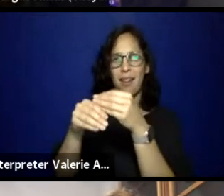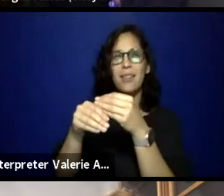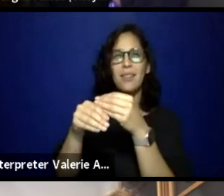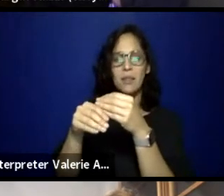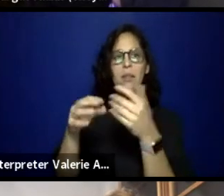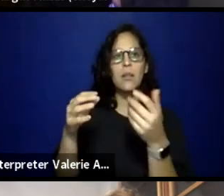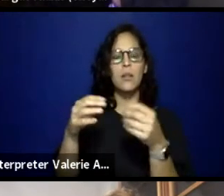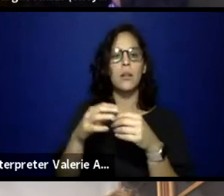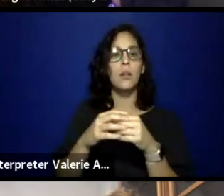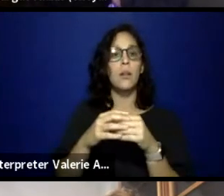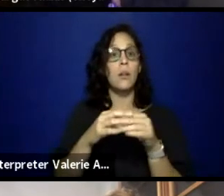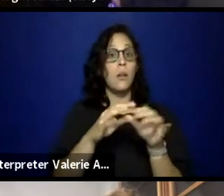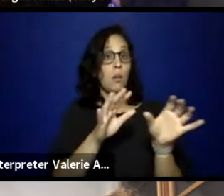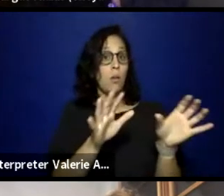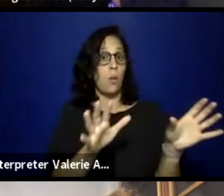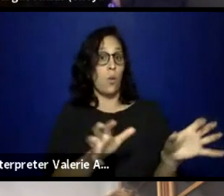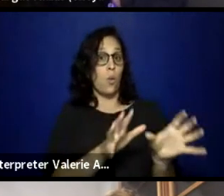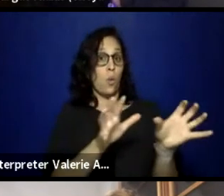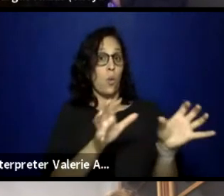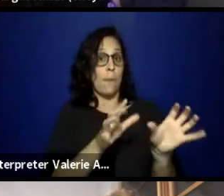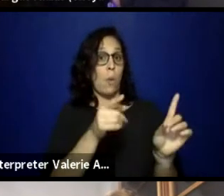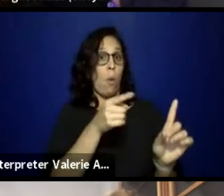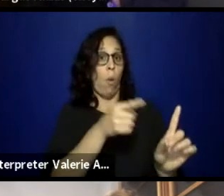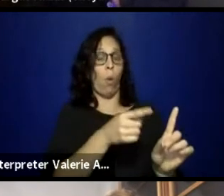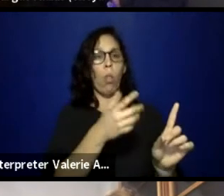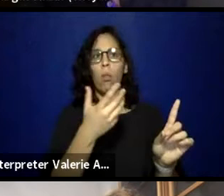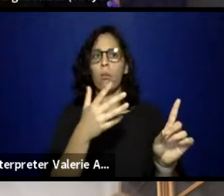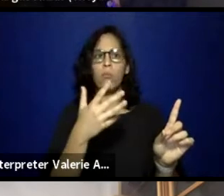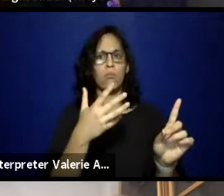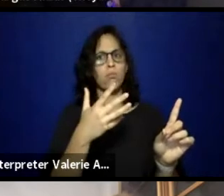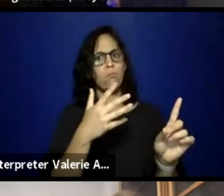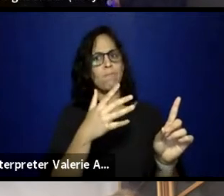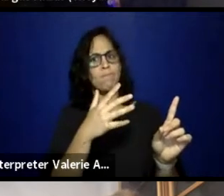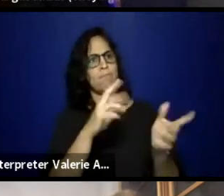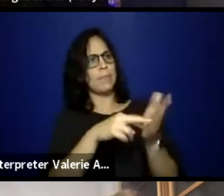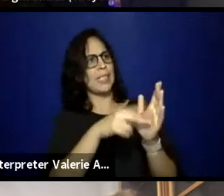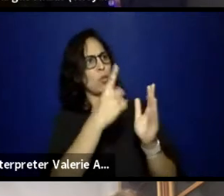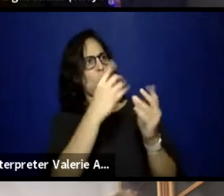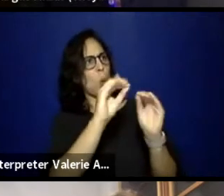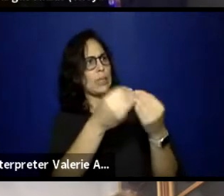the rainbows in the organizations that are willing to break down the barriers and the structures,